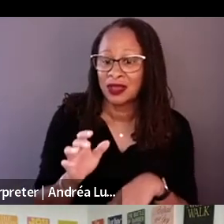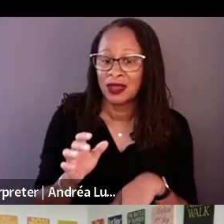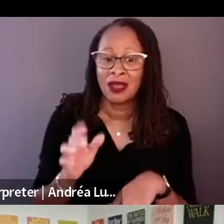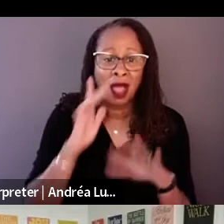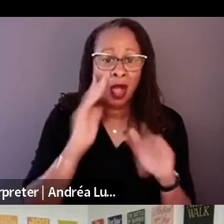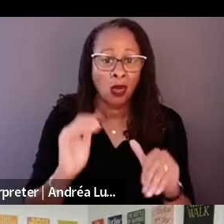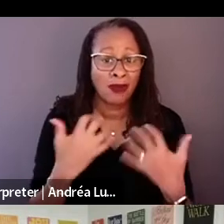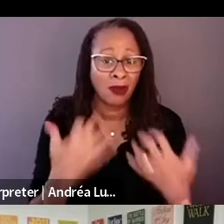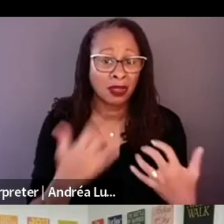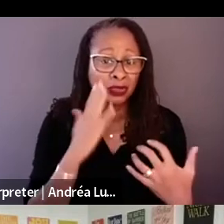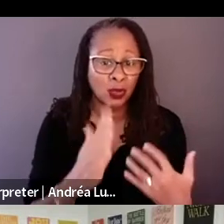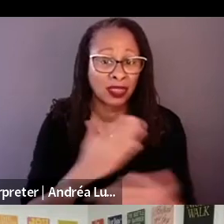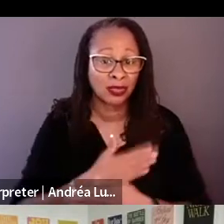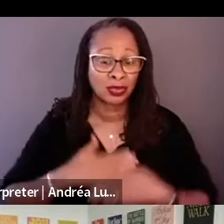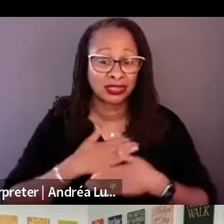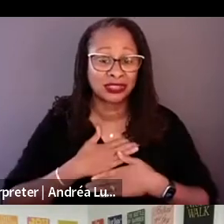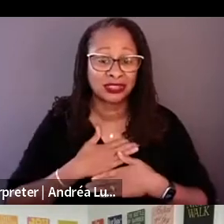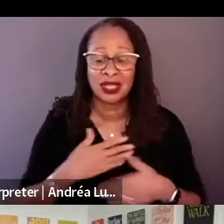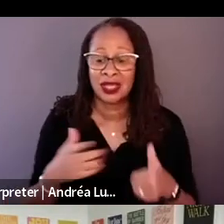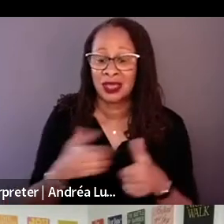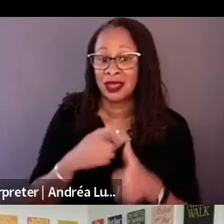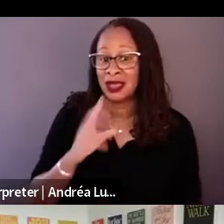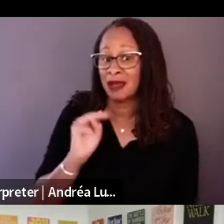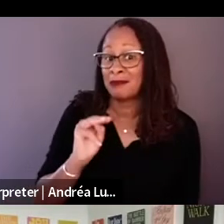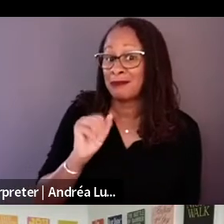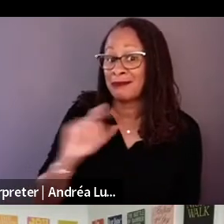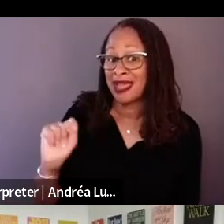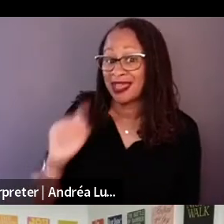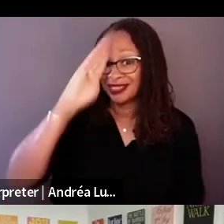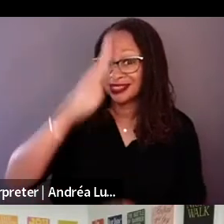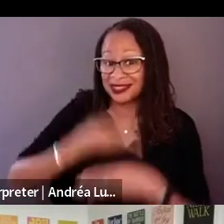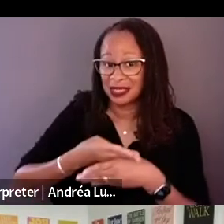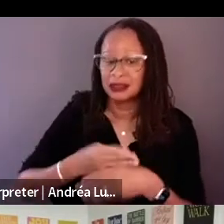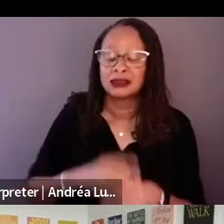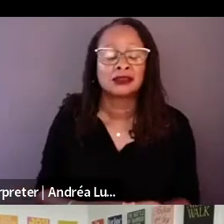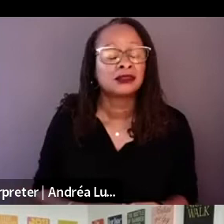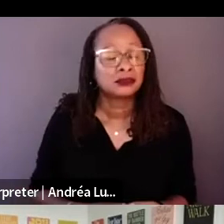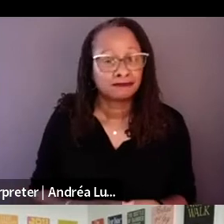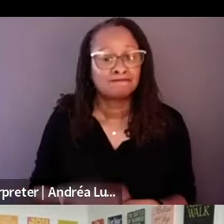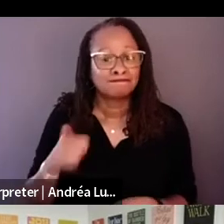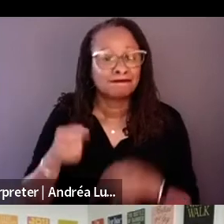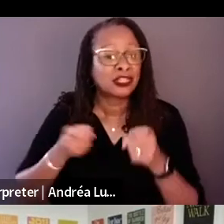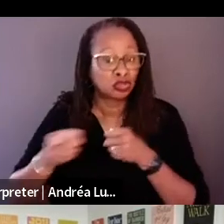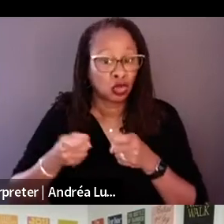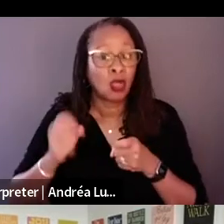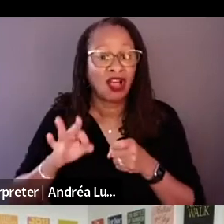mentioned. The son is controlling, and he prepped very hard for the interview and sat down, and the first